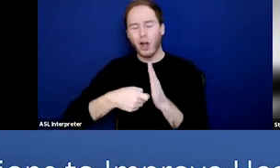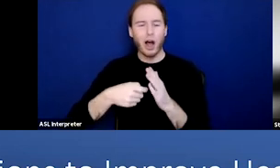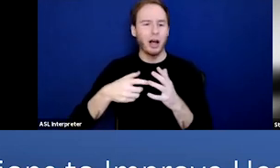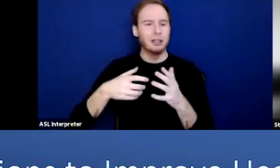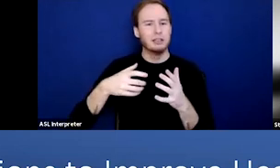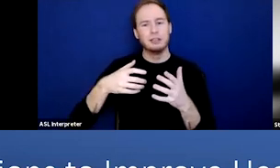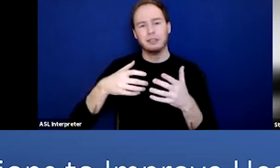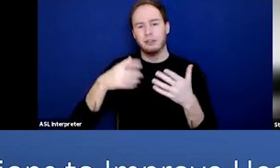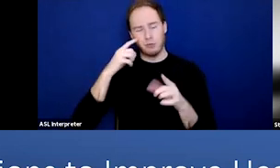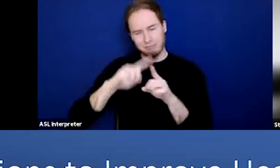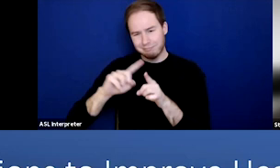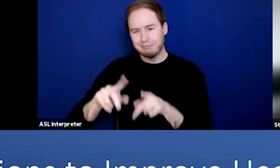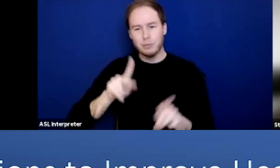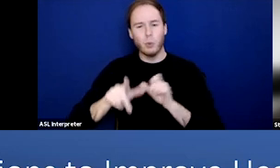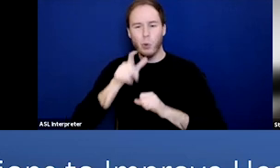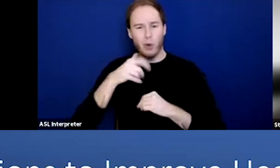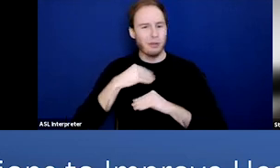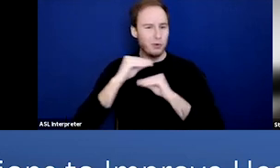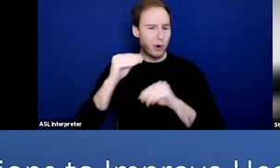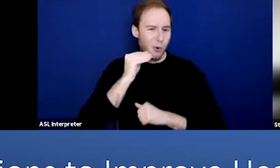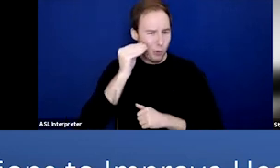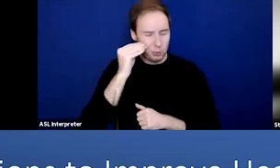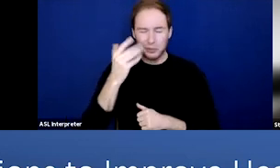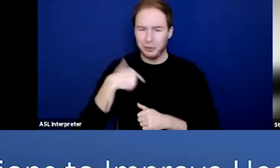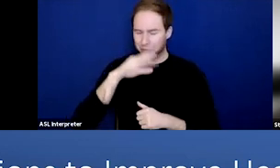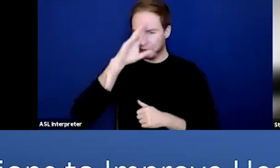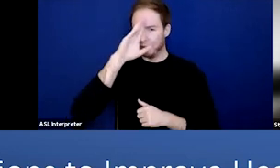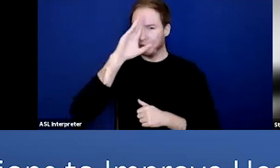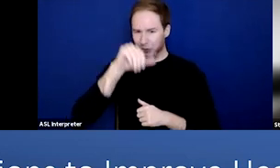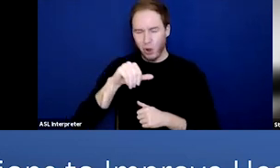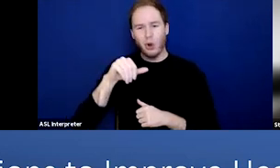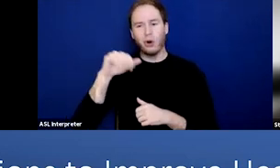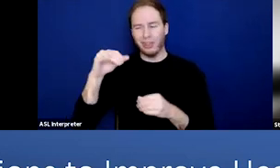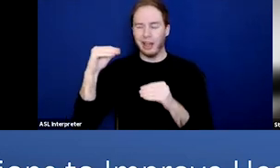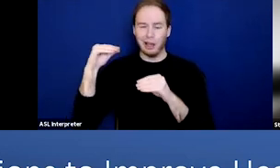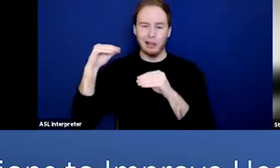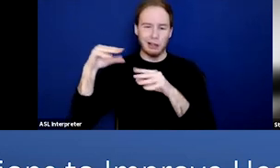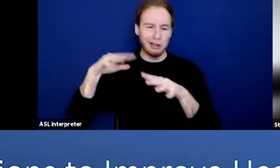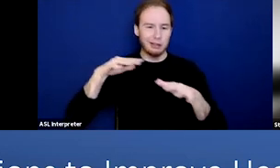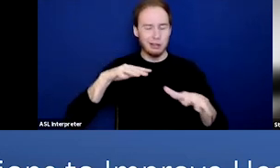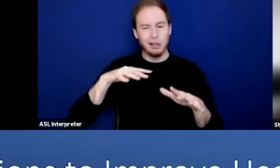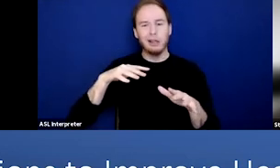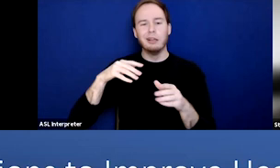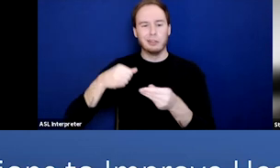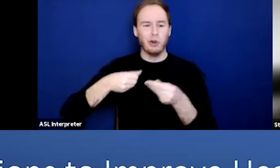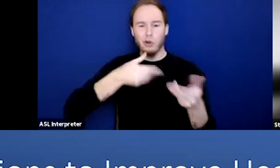of people experiencing homelessness. And we also know that downstream causes magnify and exacerbate the negative effects